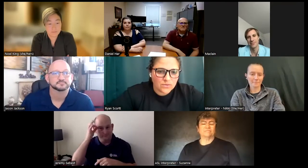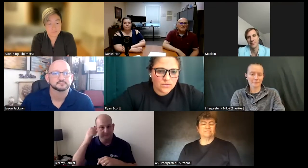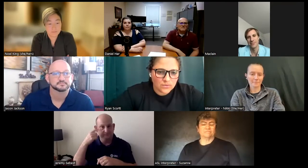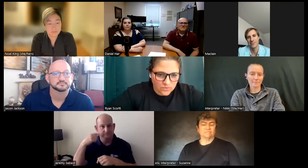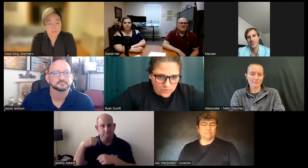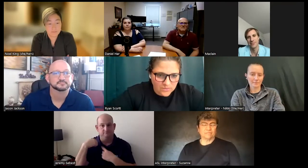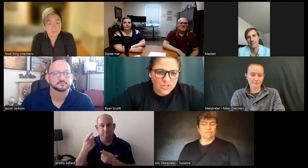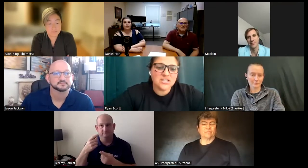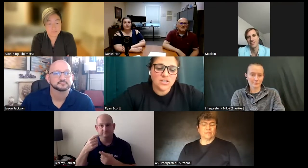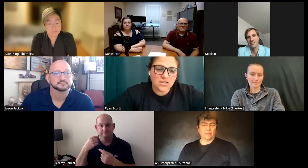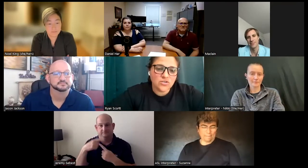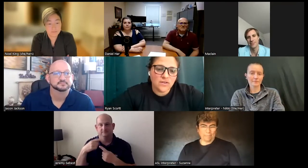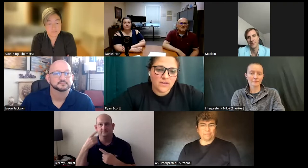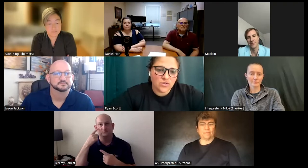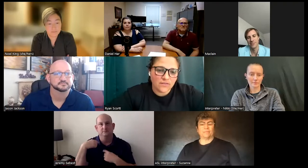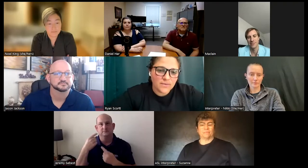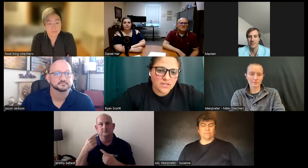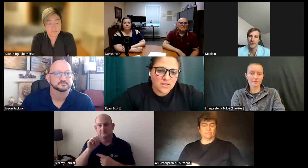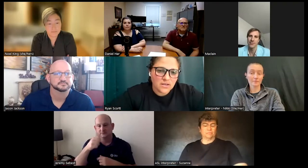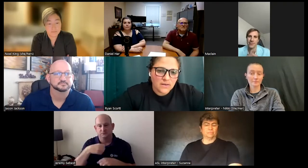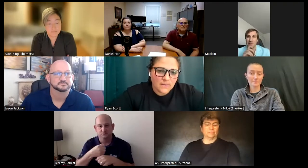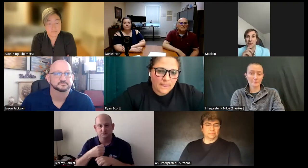some transition into the federal government